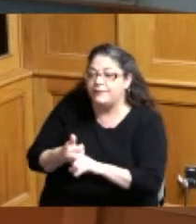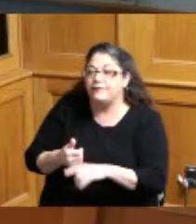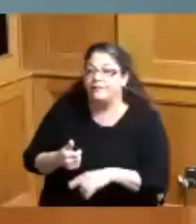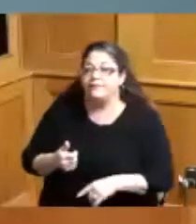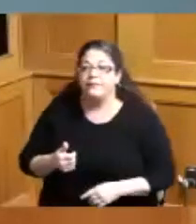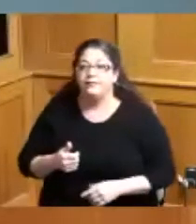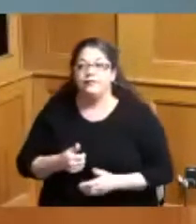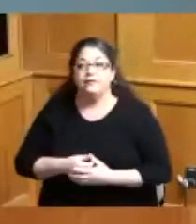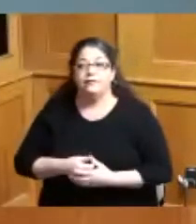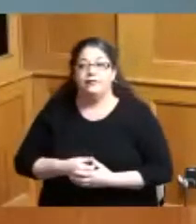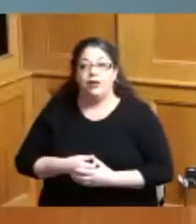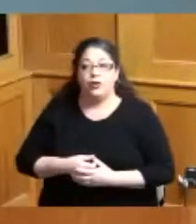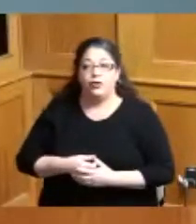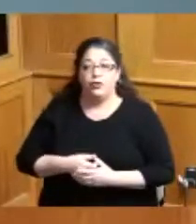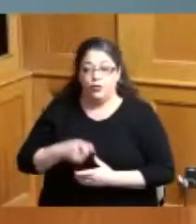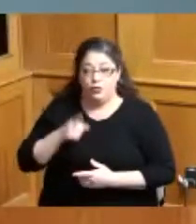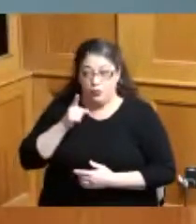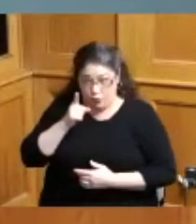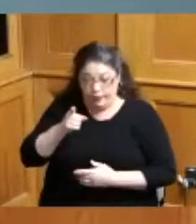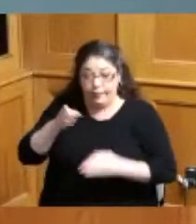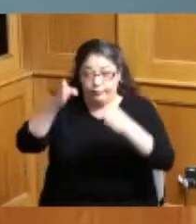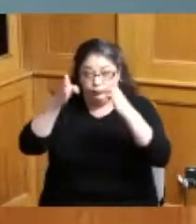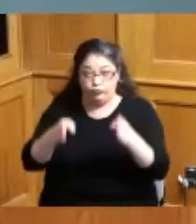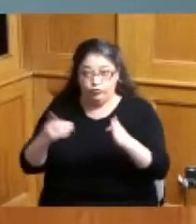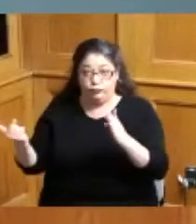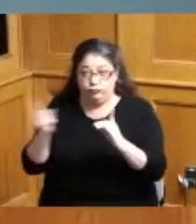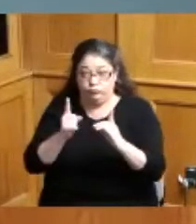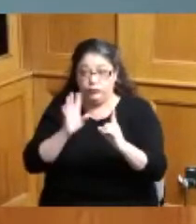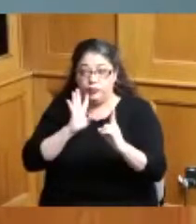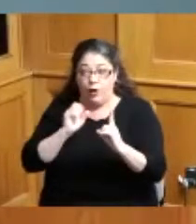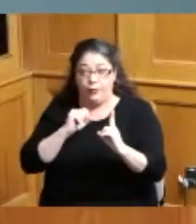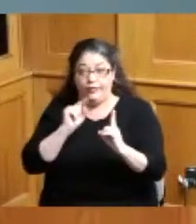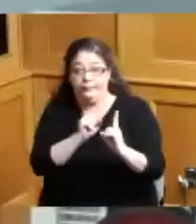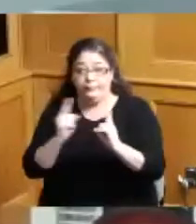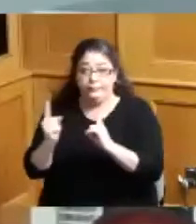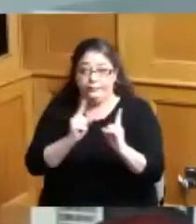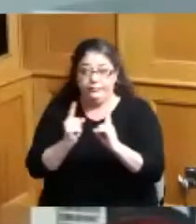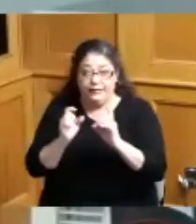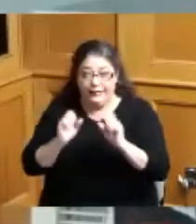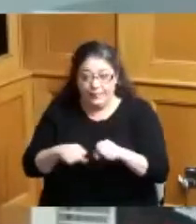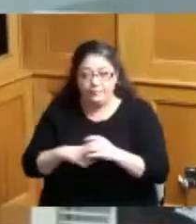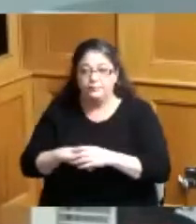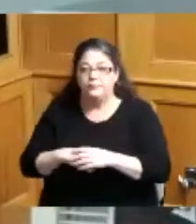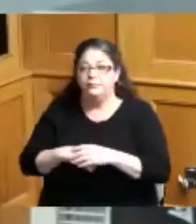Trustees you're the law director and you're representing Jim yeah okay just on that note